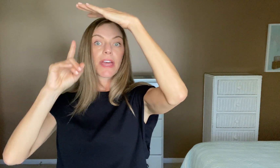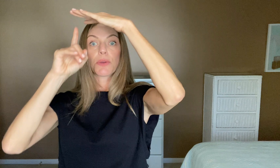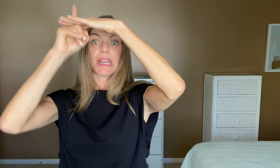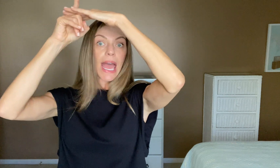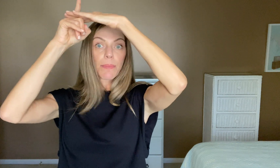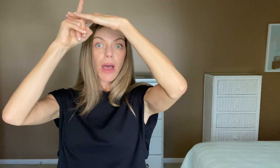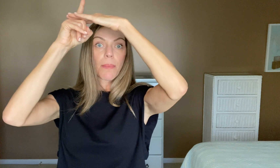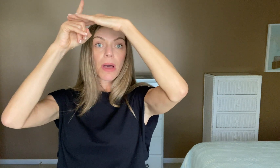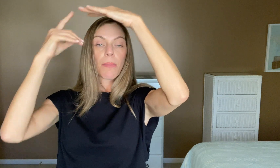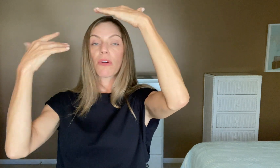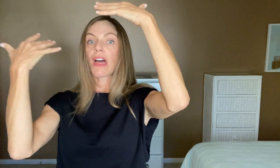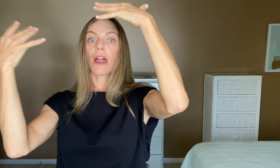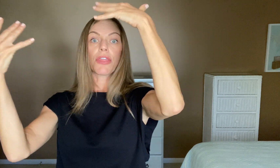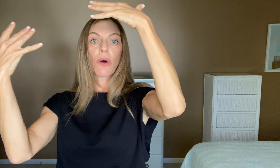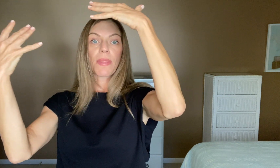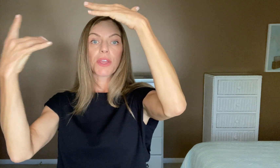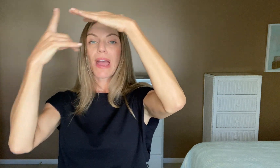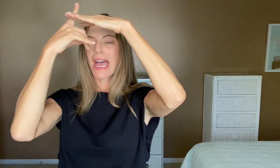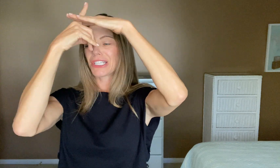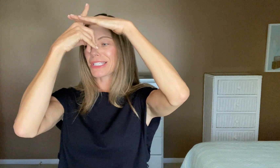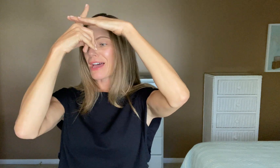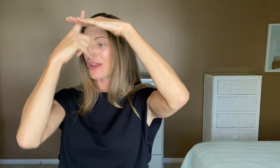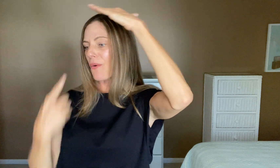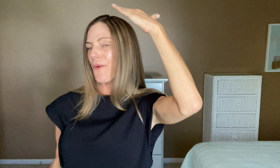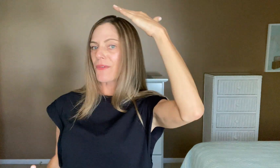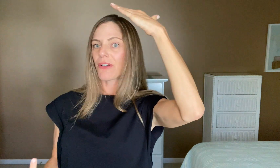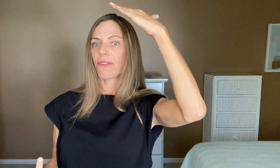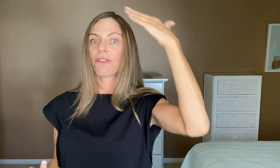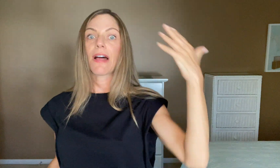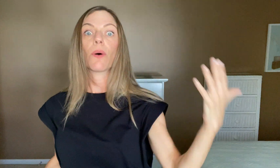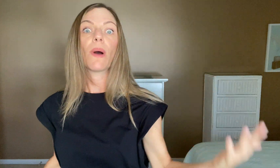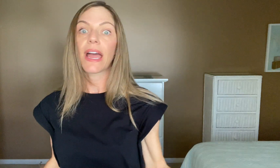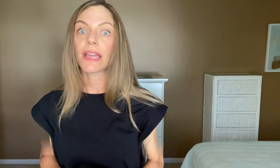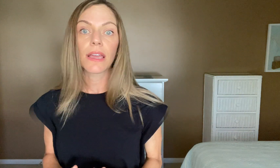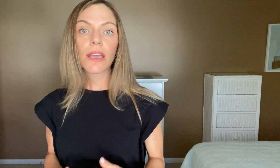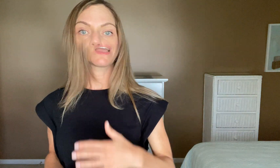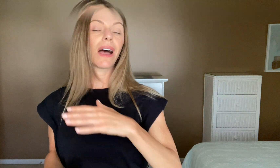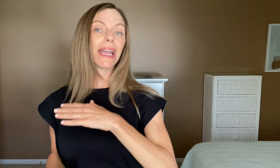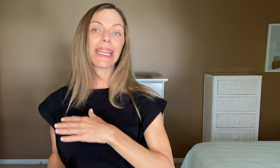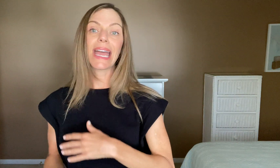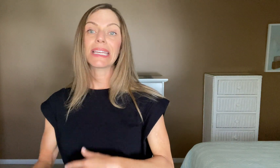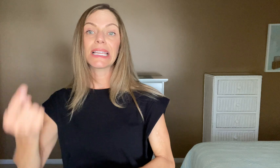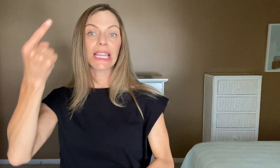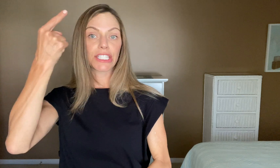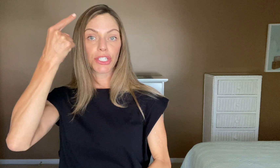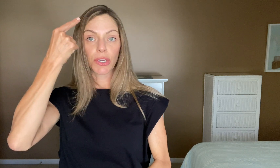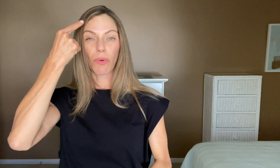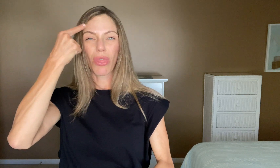that you had had pop up or that a thought that you had just kind of fell away. I again like to do: